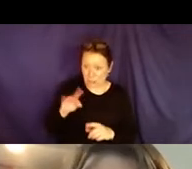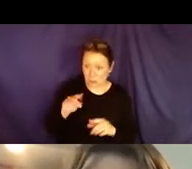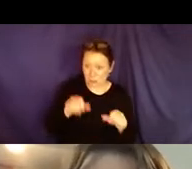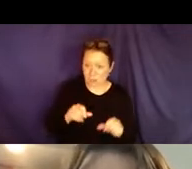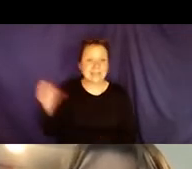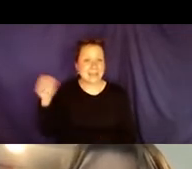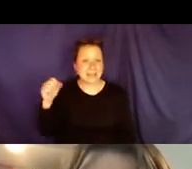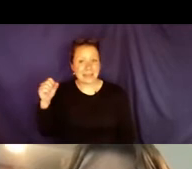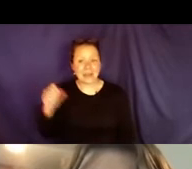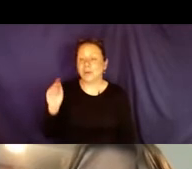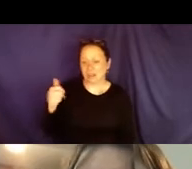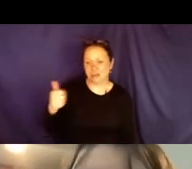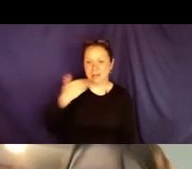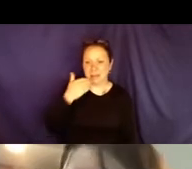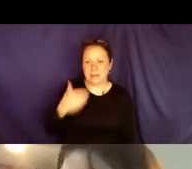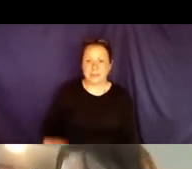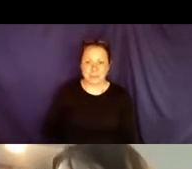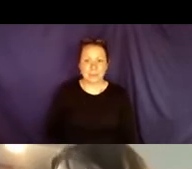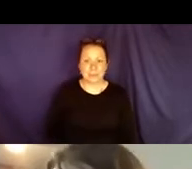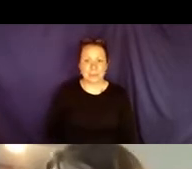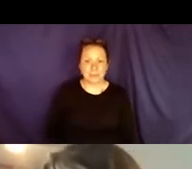in the chat box and on the jam